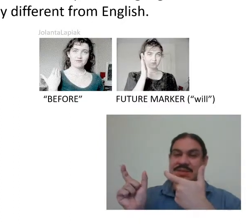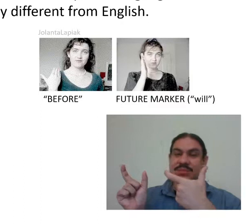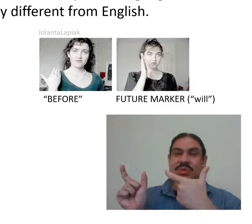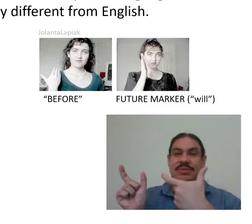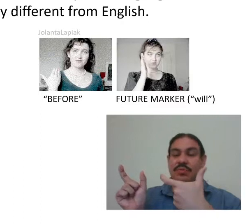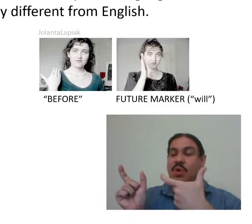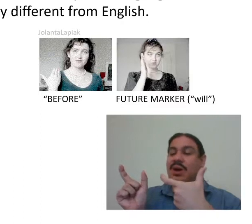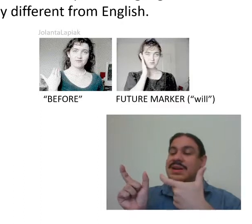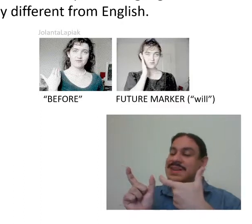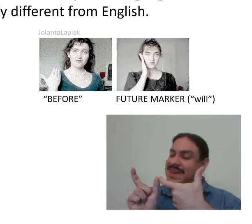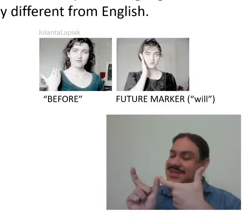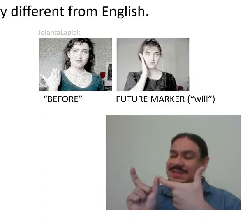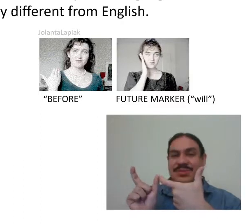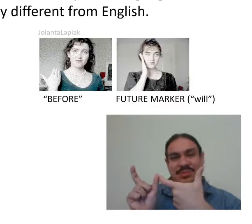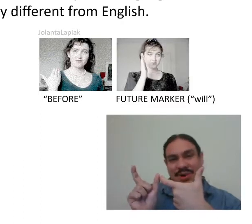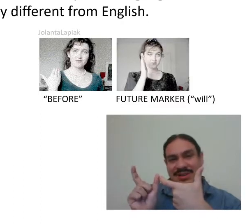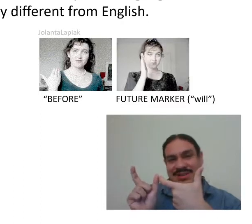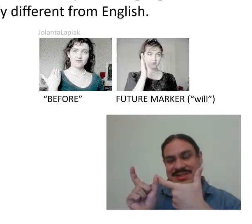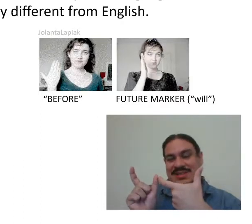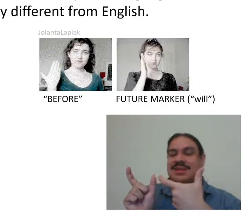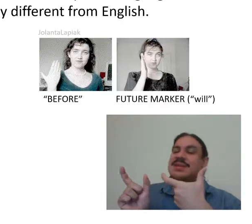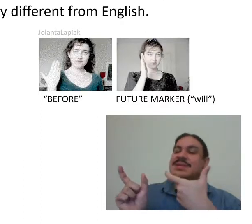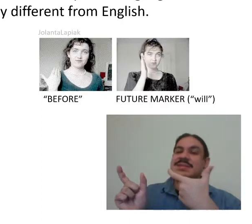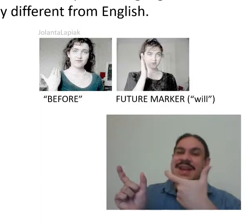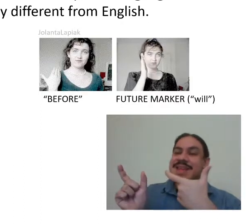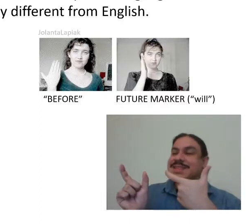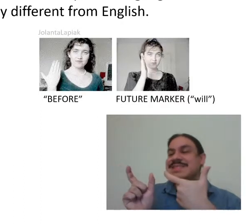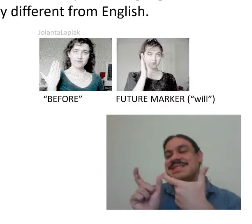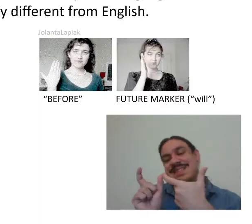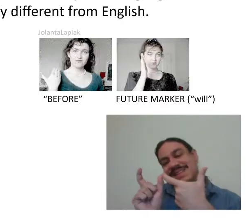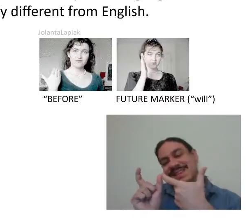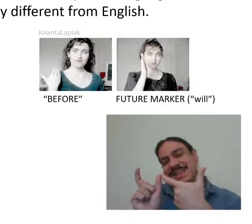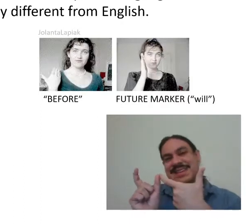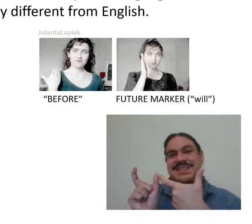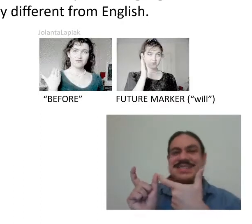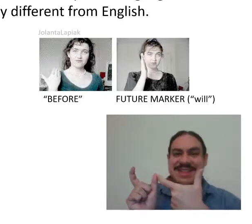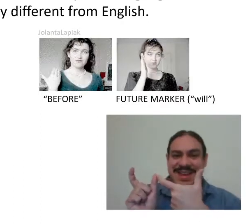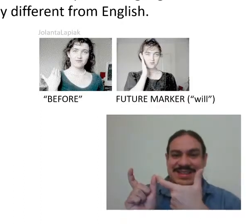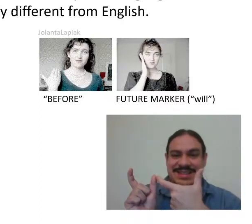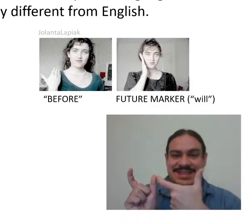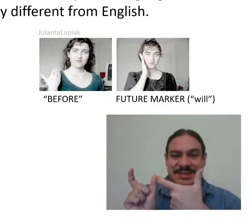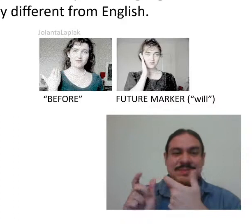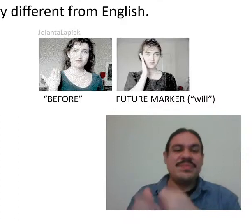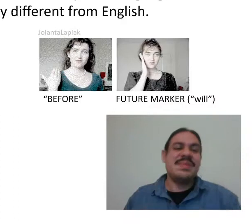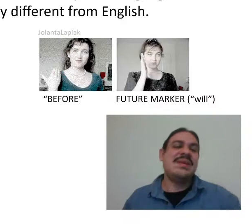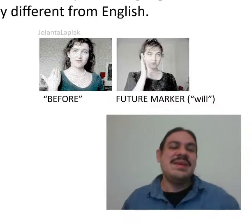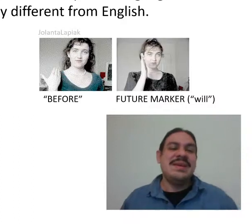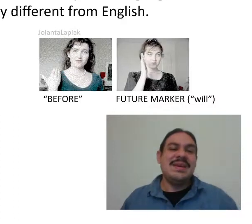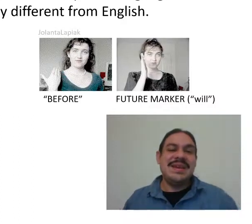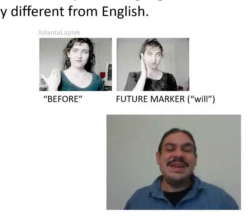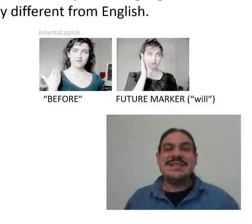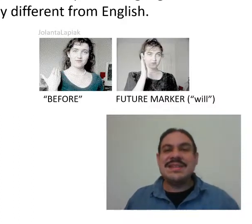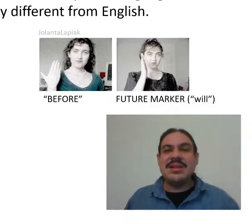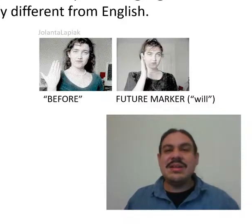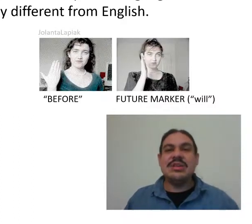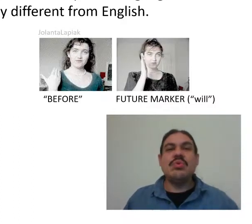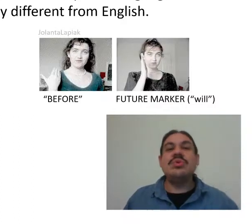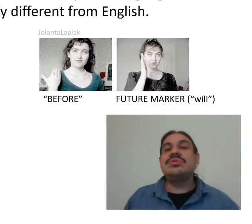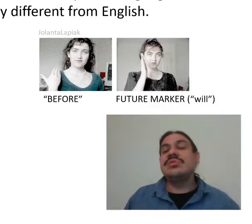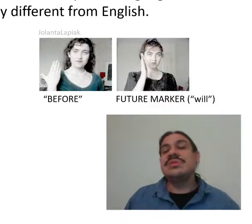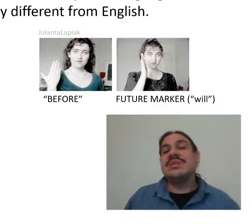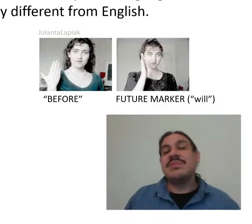example, you have walk -ed walked, dance -ed danced. In ASL you also use a type